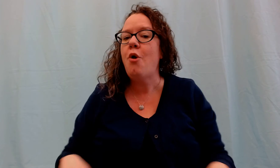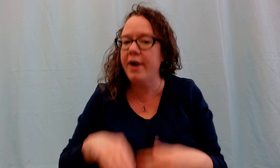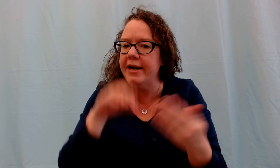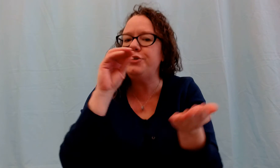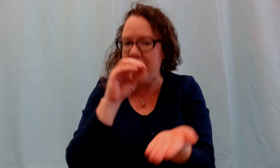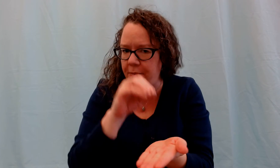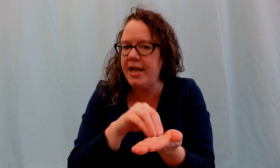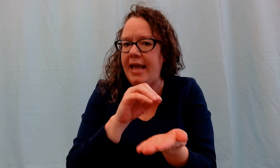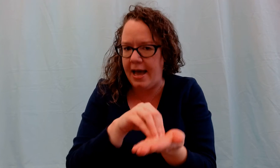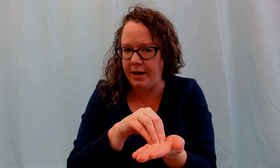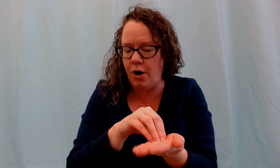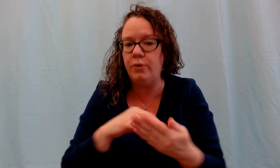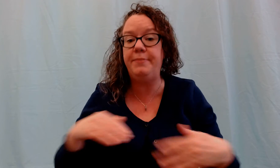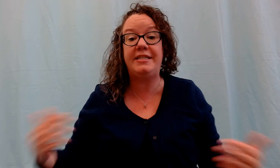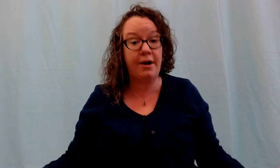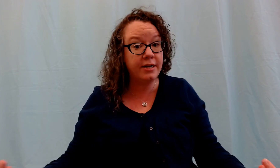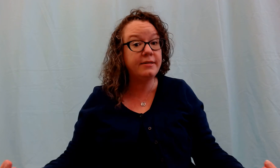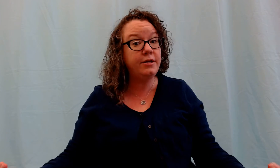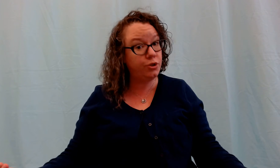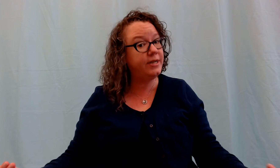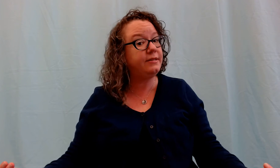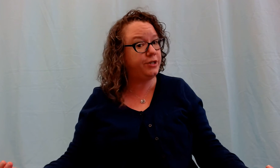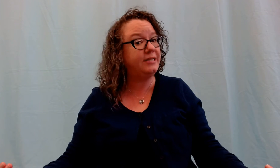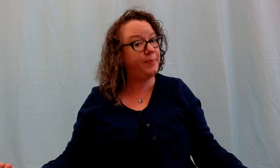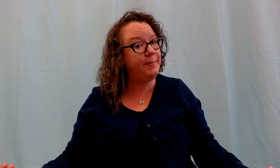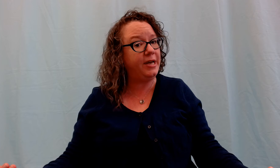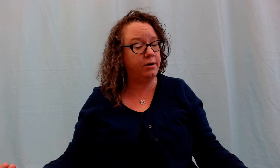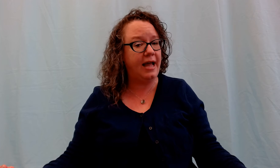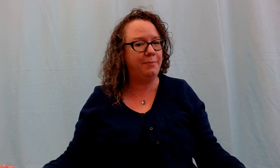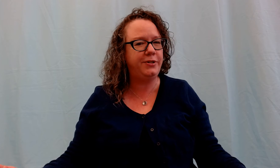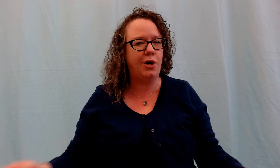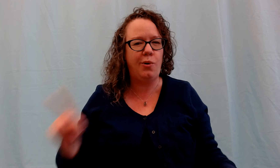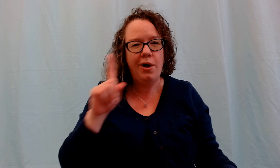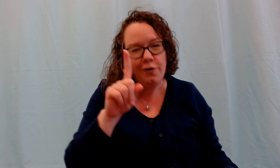We're gonna do that one again only Miss Erin is gonna do it as if she has a baby in her lap so